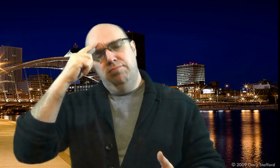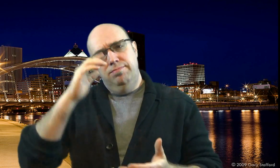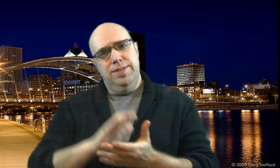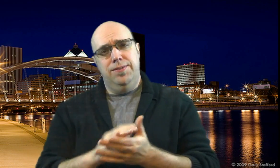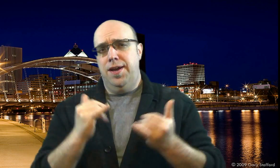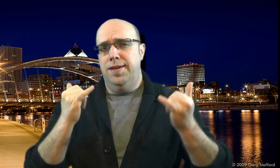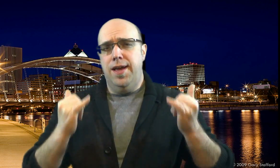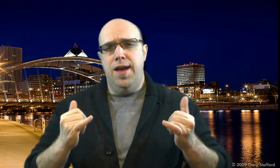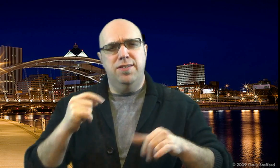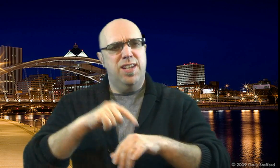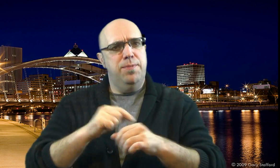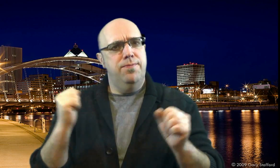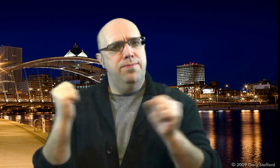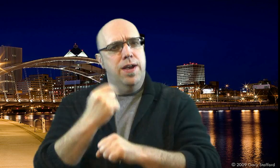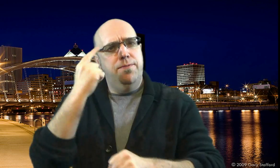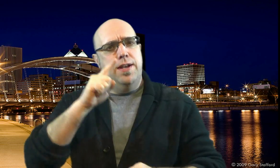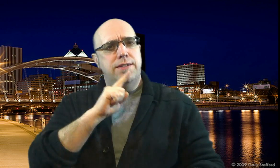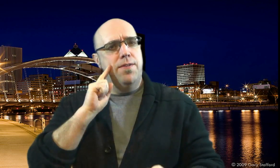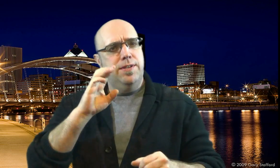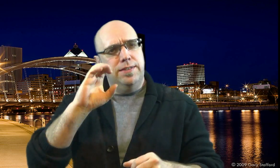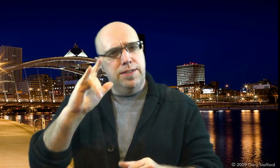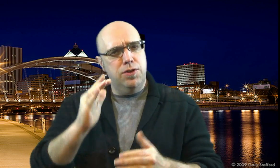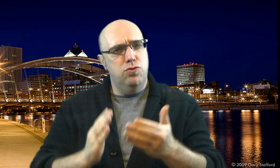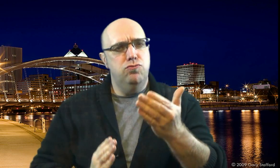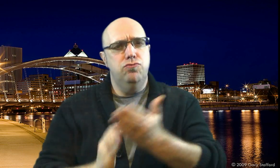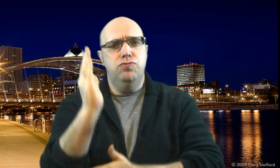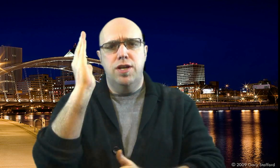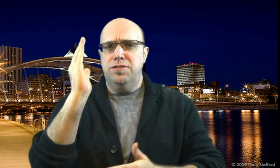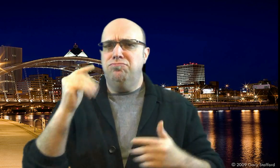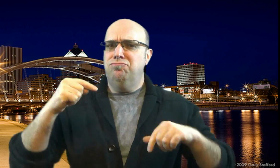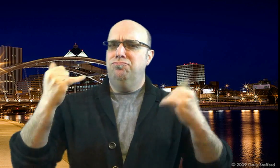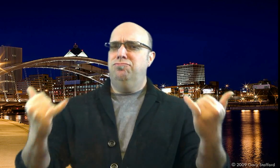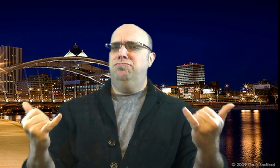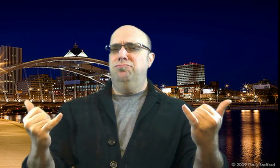I believe it is now the time to fight for Deaf people's civil rights.